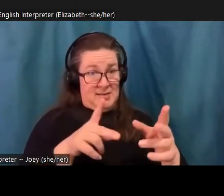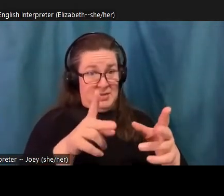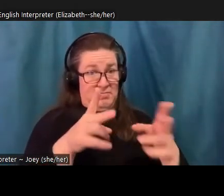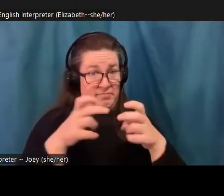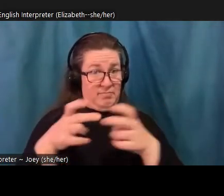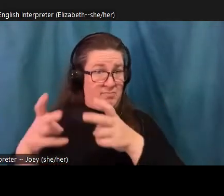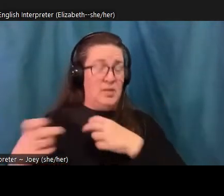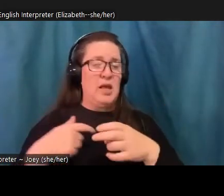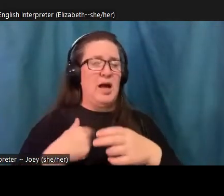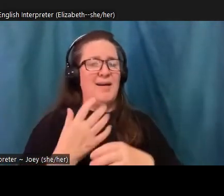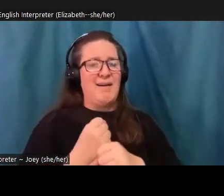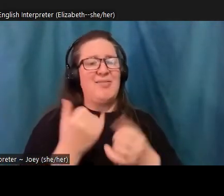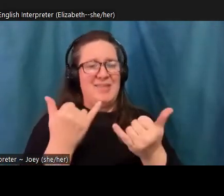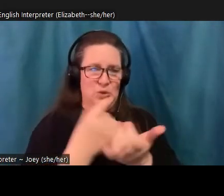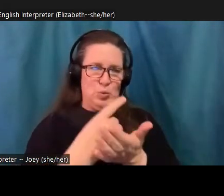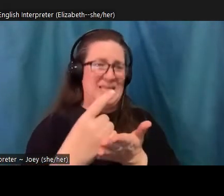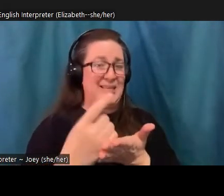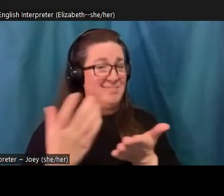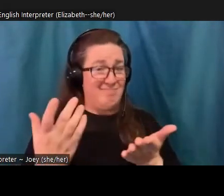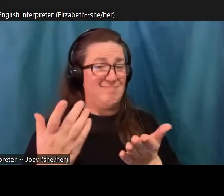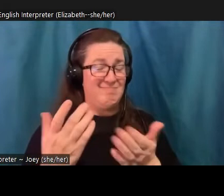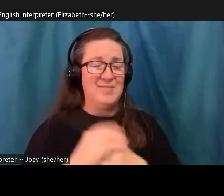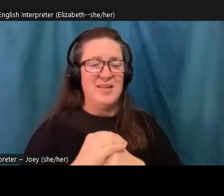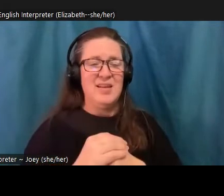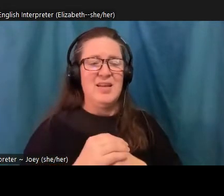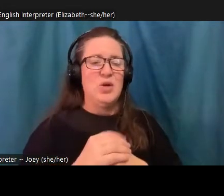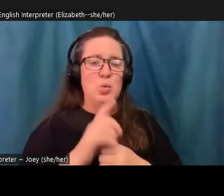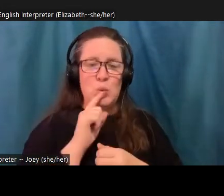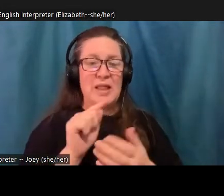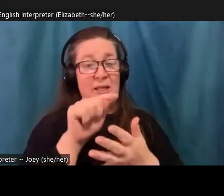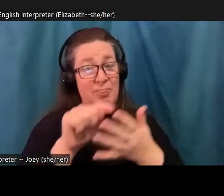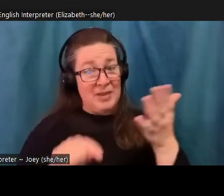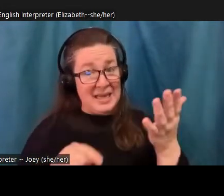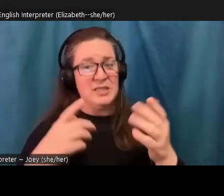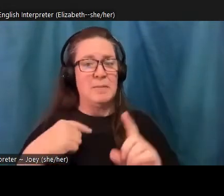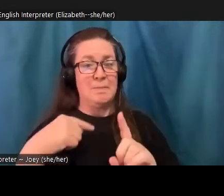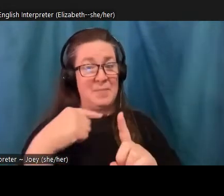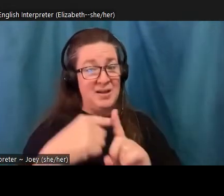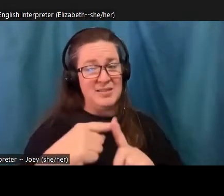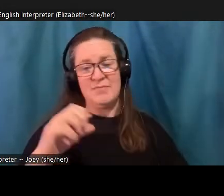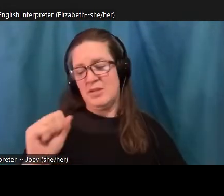And these solution based stories are every bit as real as the other ones even though they're not they're not reported on